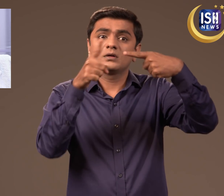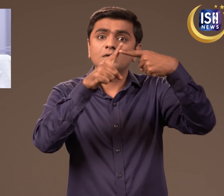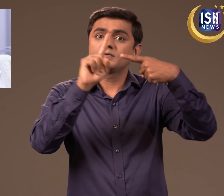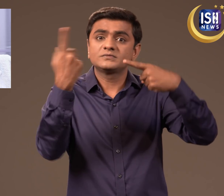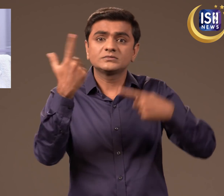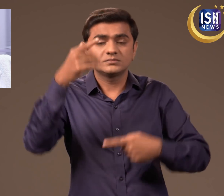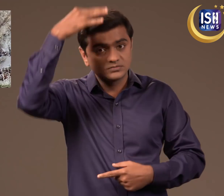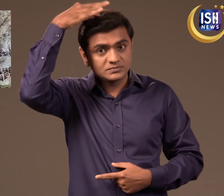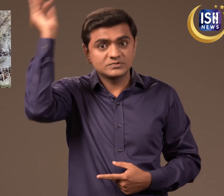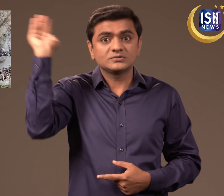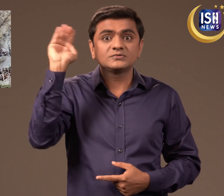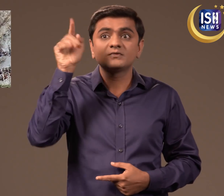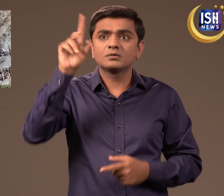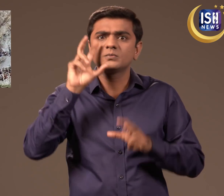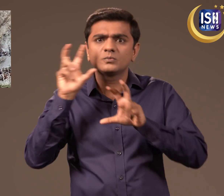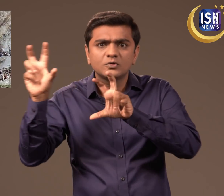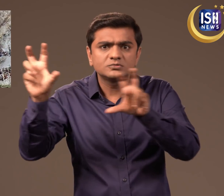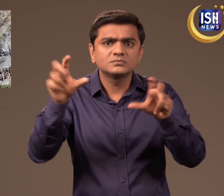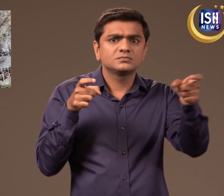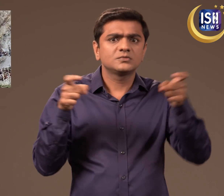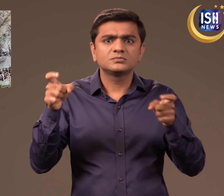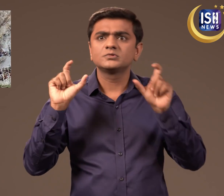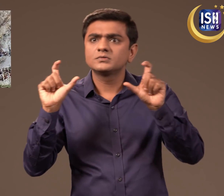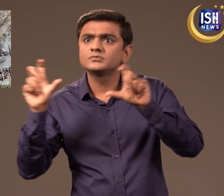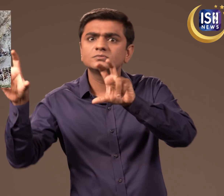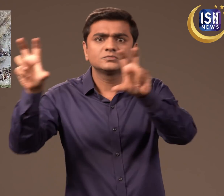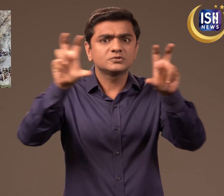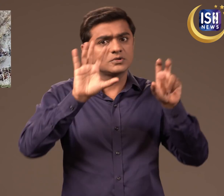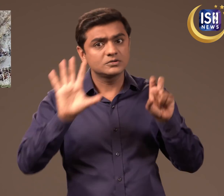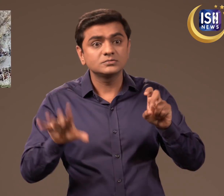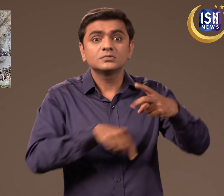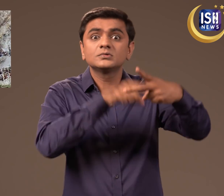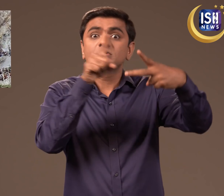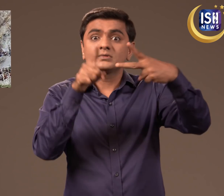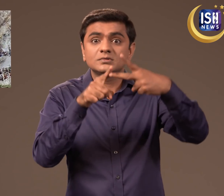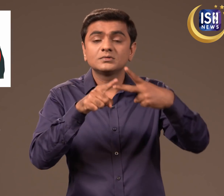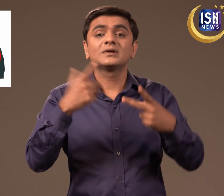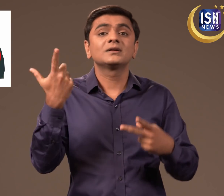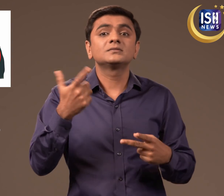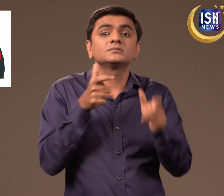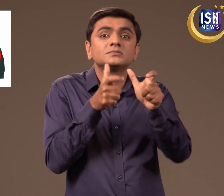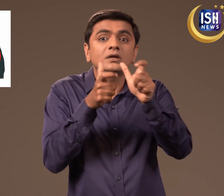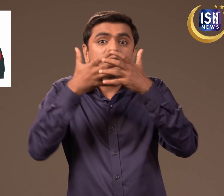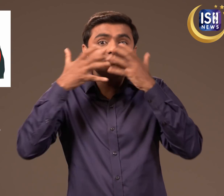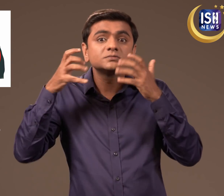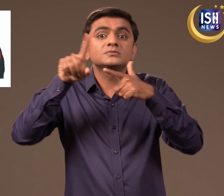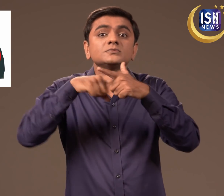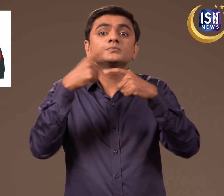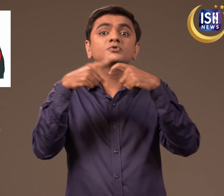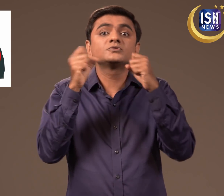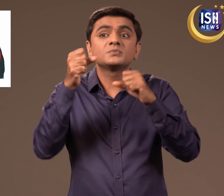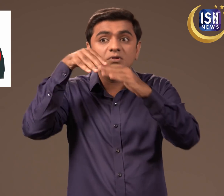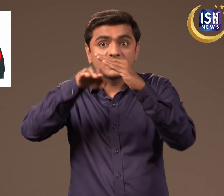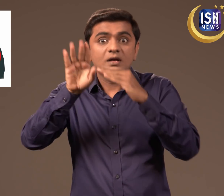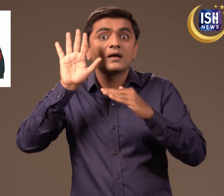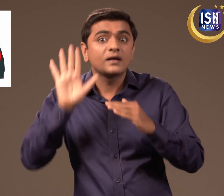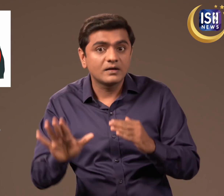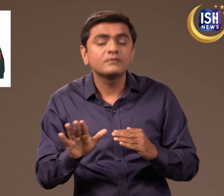The first was the security and management of the Amarnath Yatra. The second was about the terrorists in J&K.